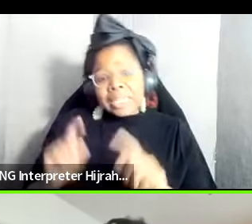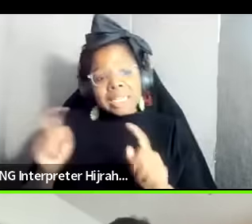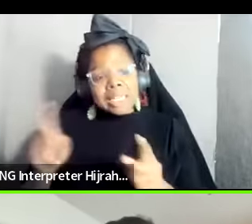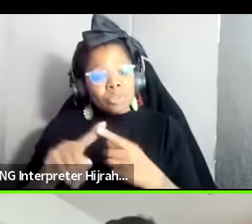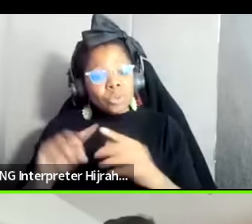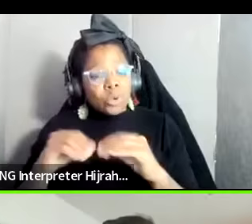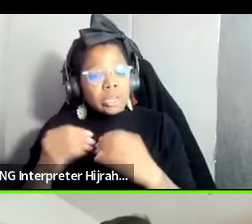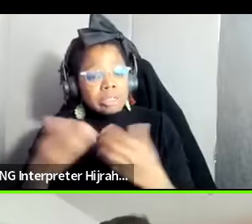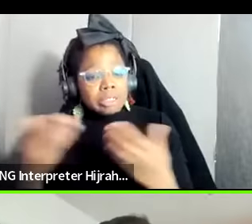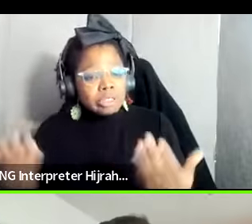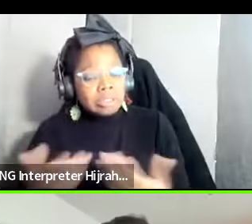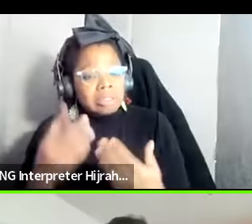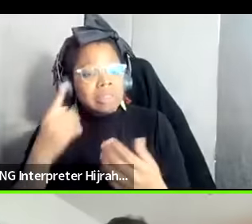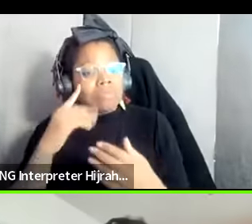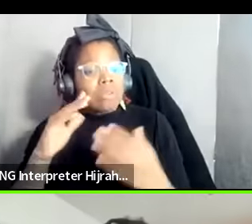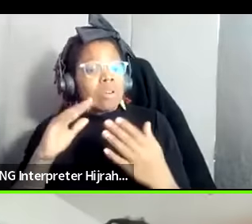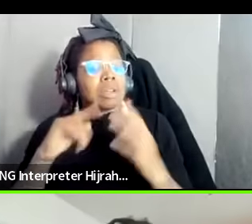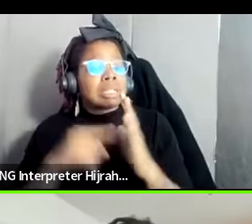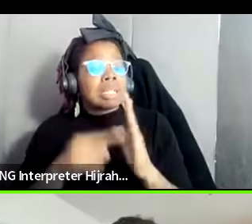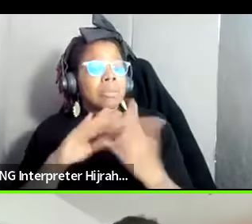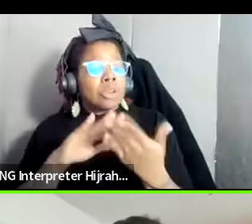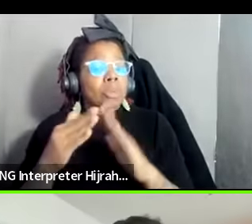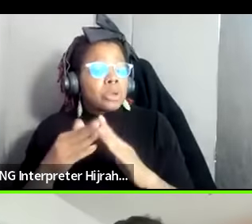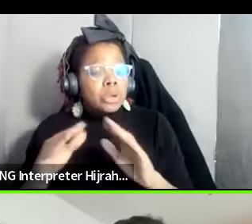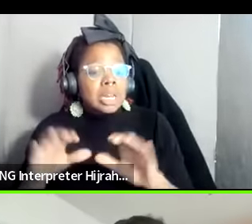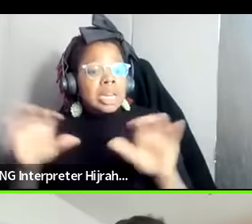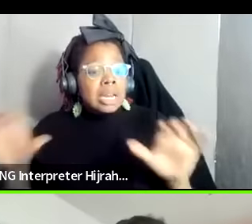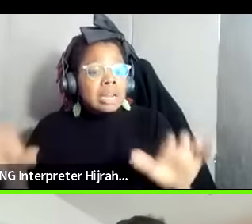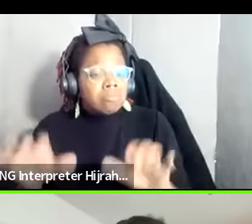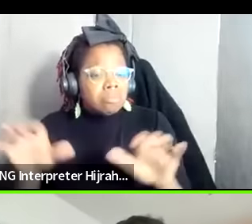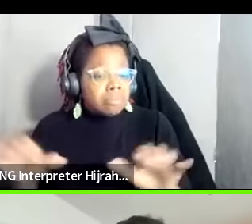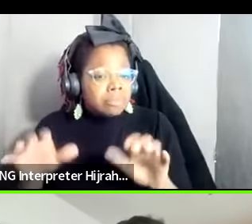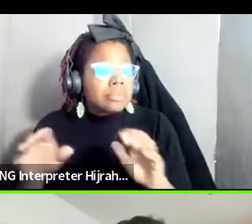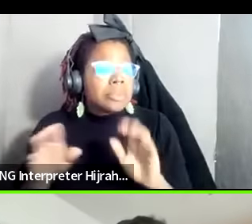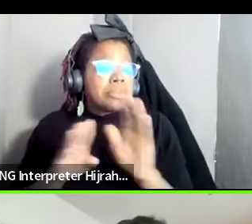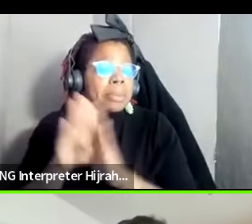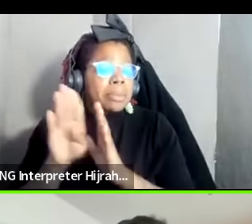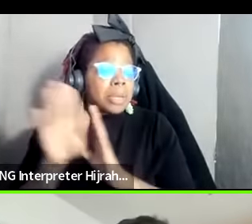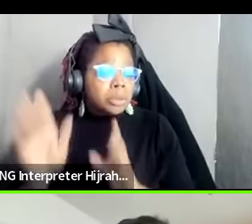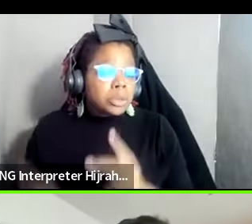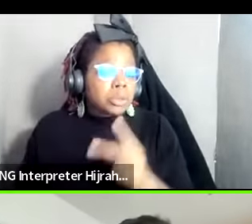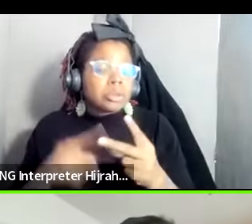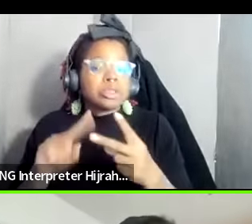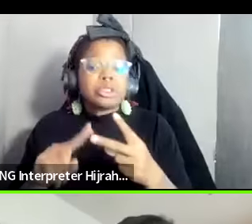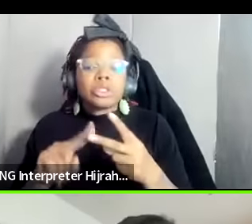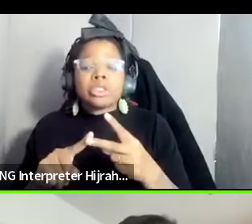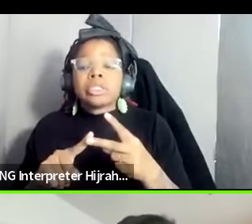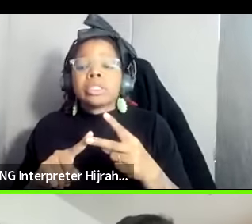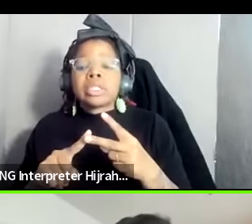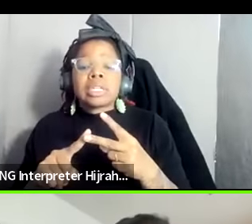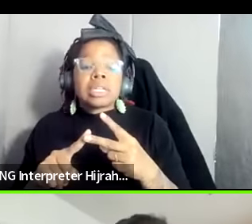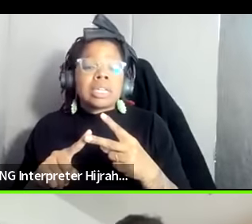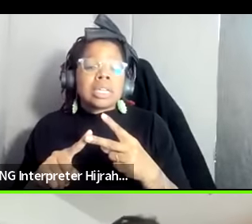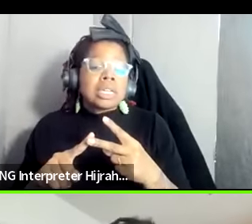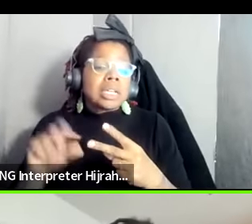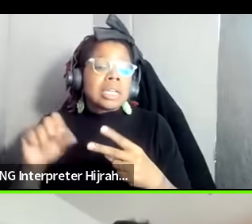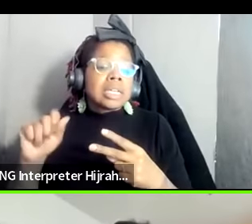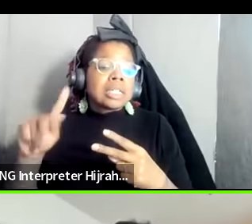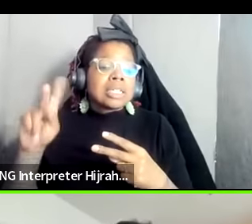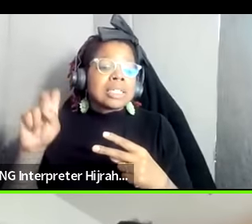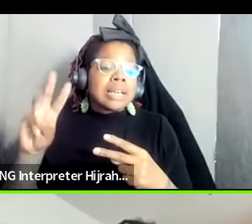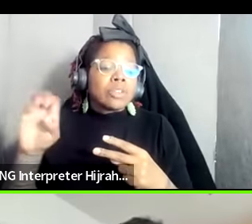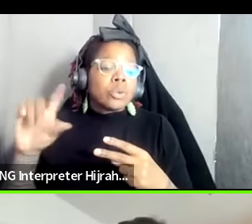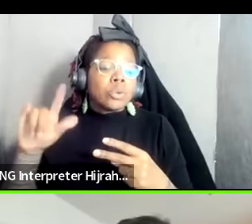uh like the community movement Builders and the um the uh uh save the wani coalition uh and there's